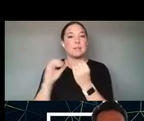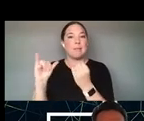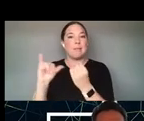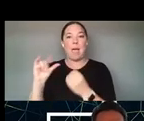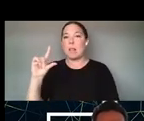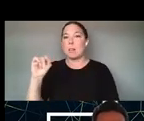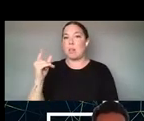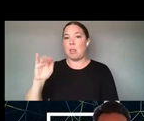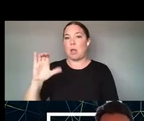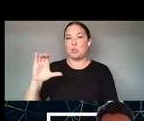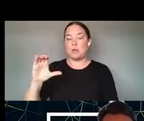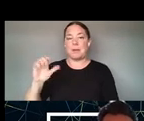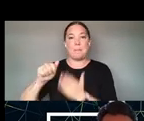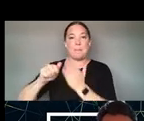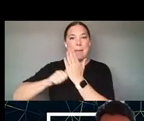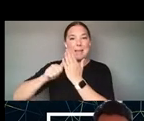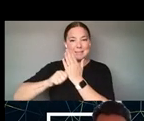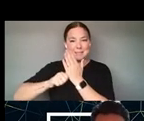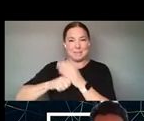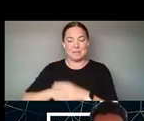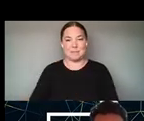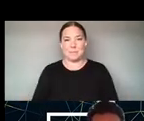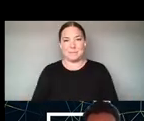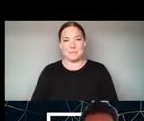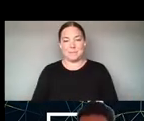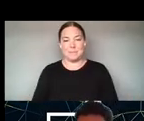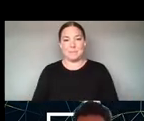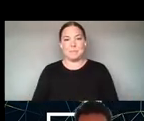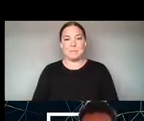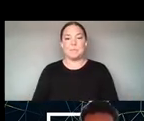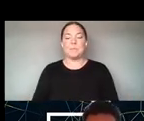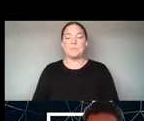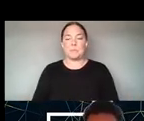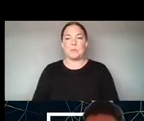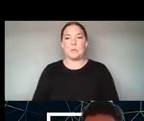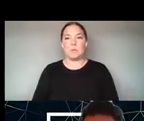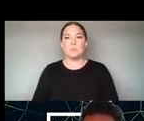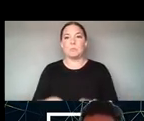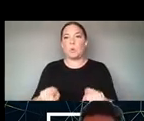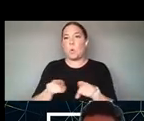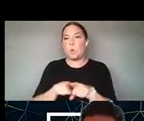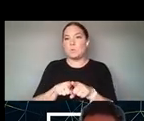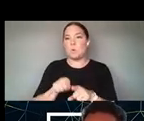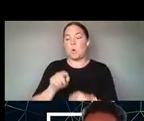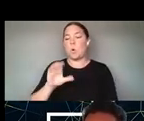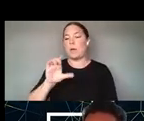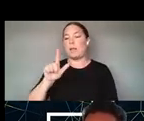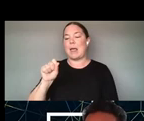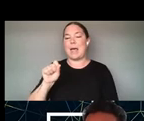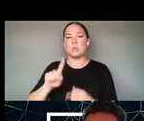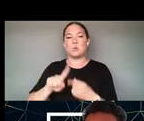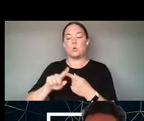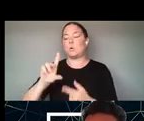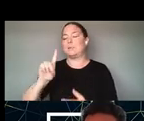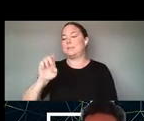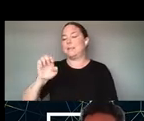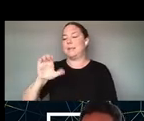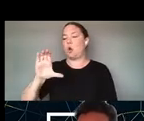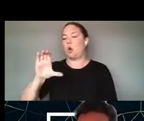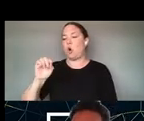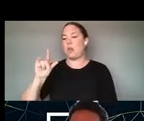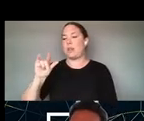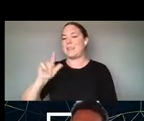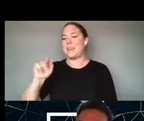AND YOU KNOW CREATING CLASS CODE TO COLONIZE WITH YOU KNOW ARTISTS SHIN SHIN AND SHANE